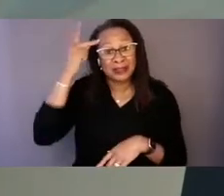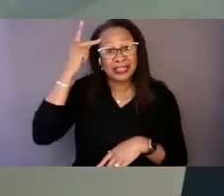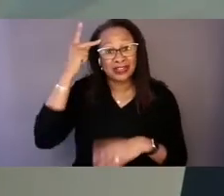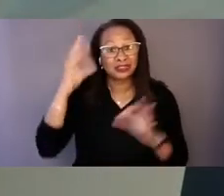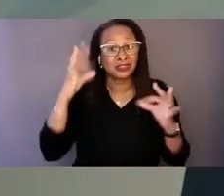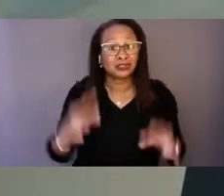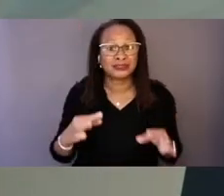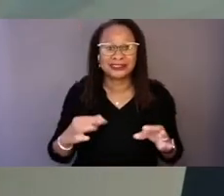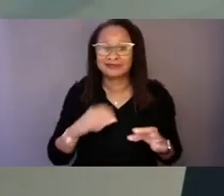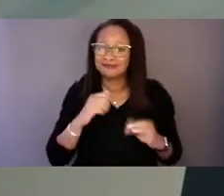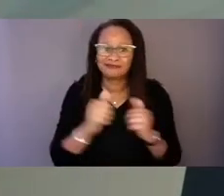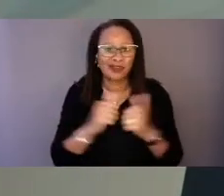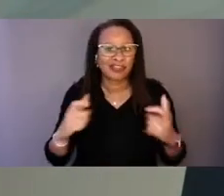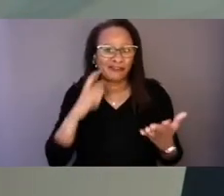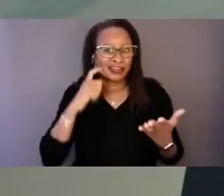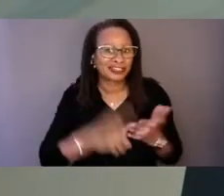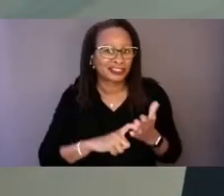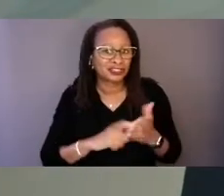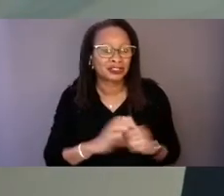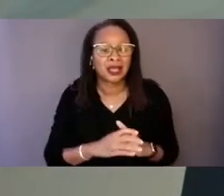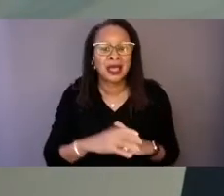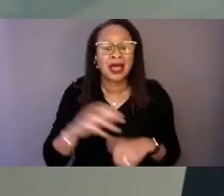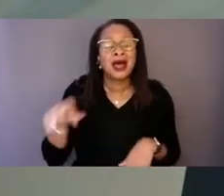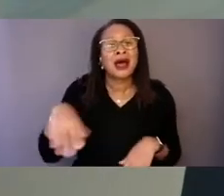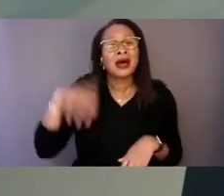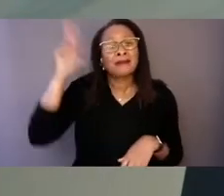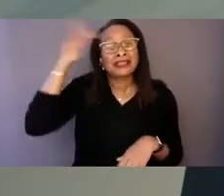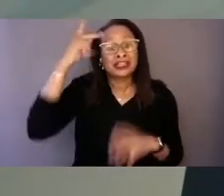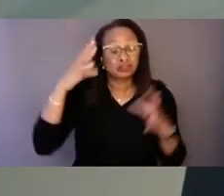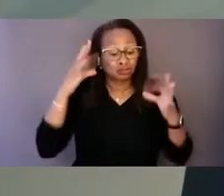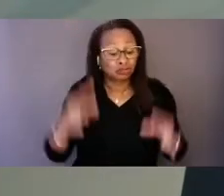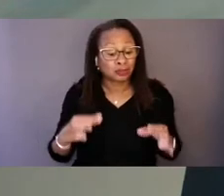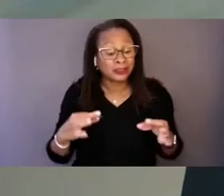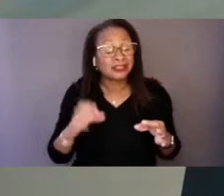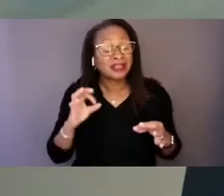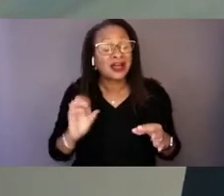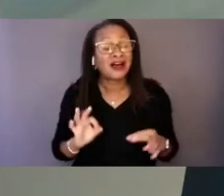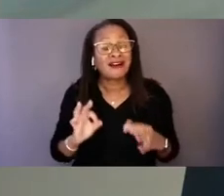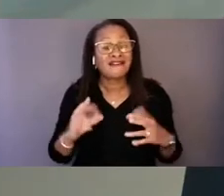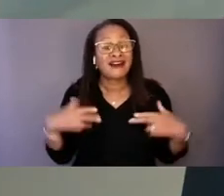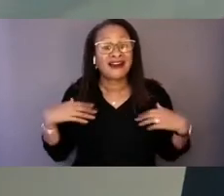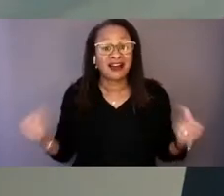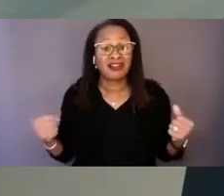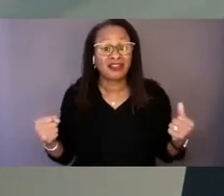You see, the political determinants of health involve the systematic process of structuring relationships,